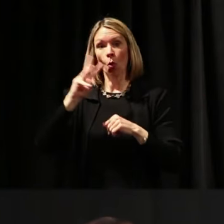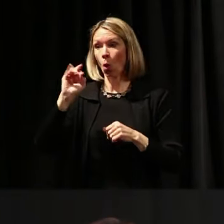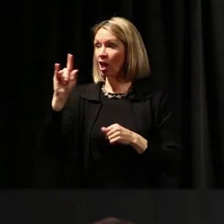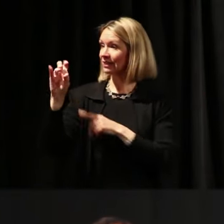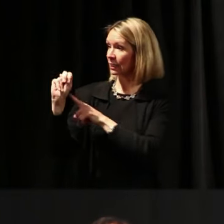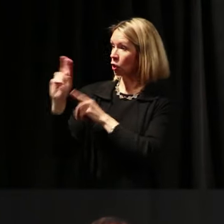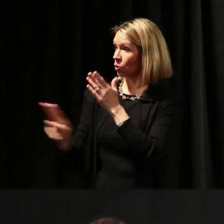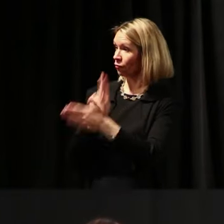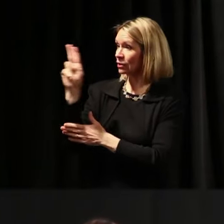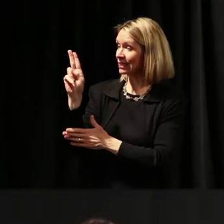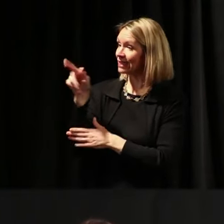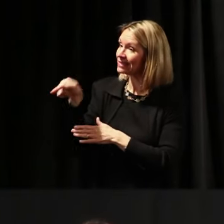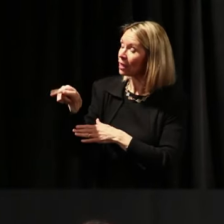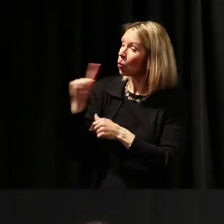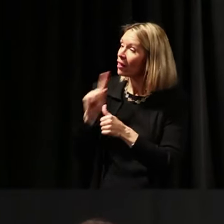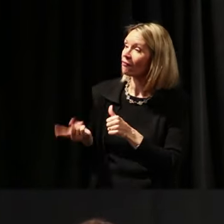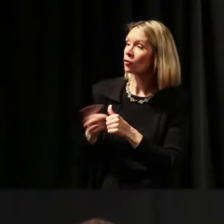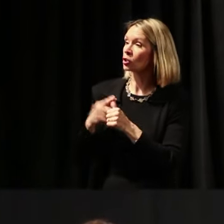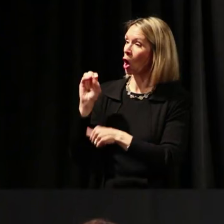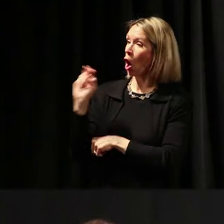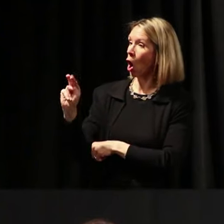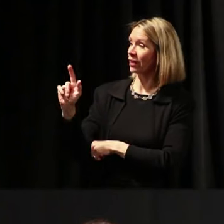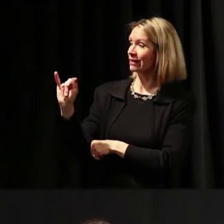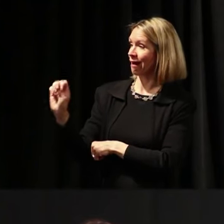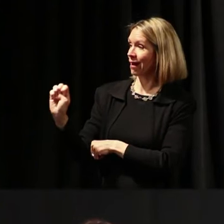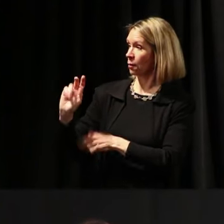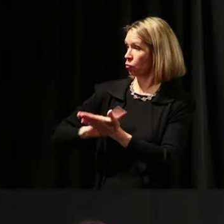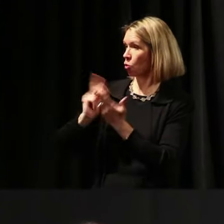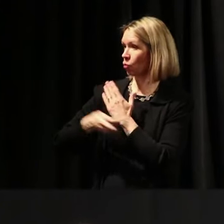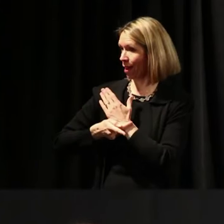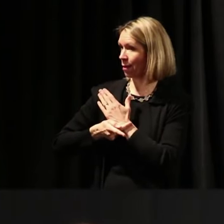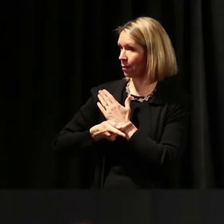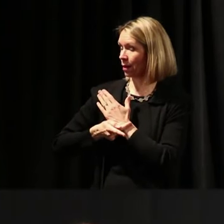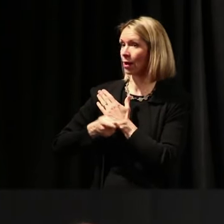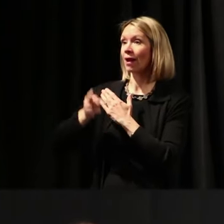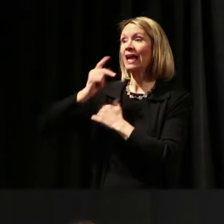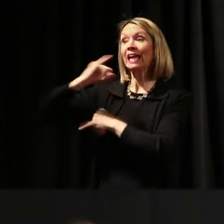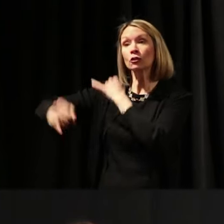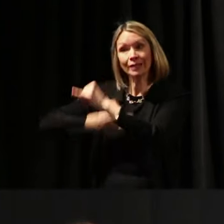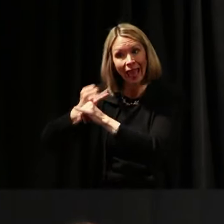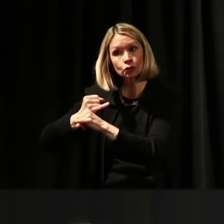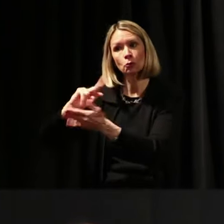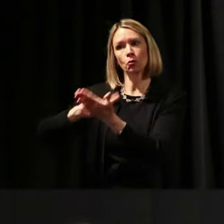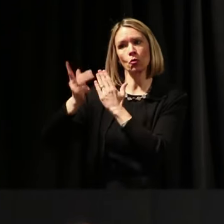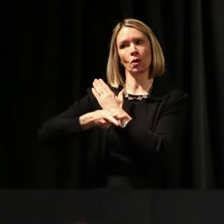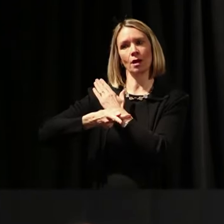of the first online programs. It's international. I interact with students